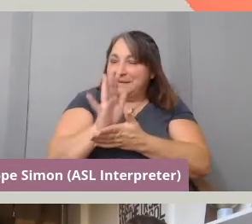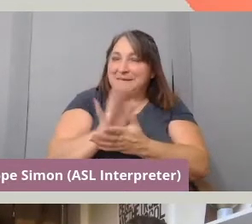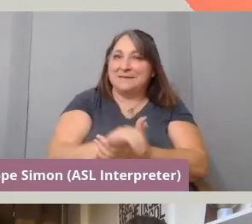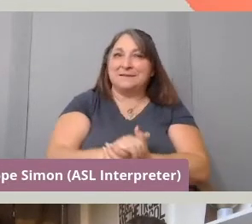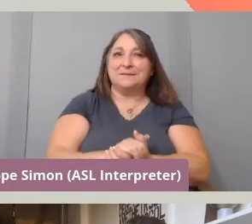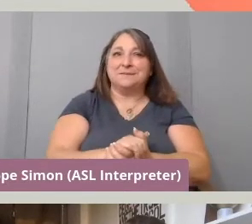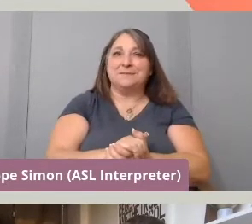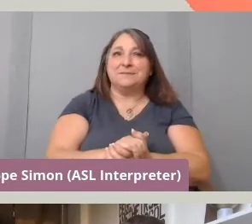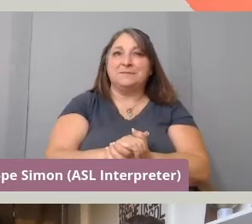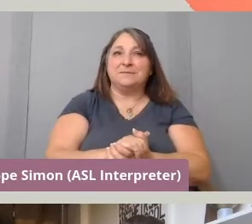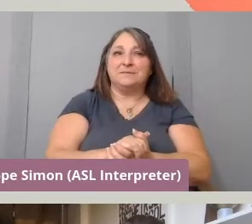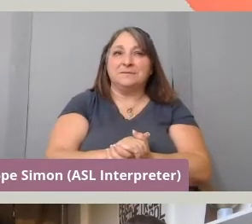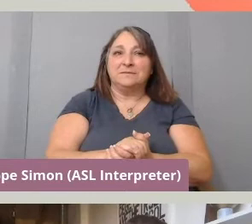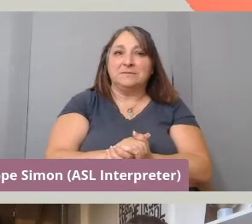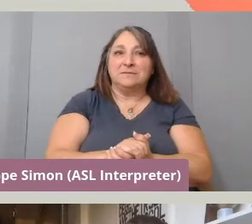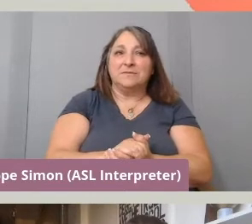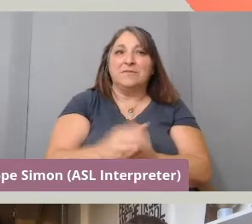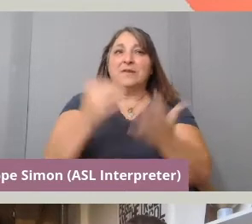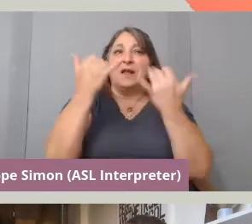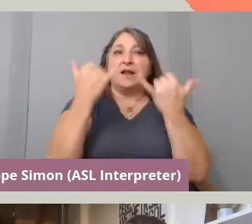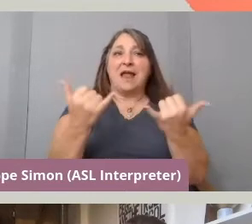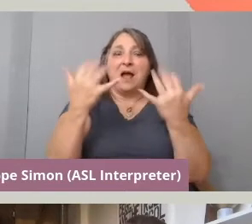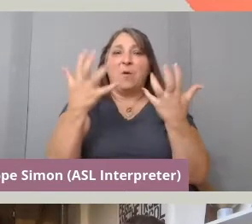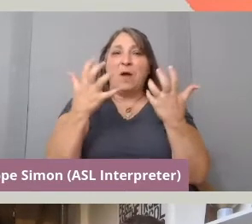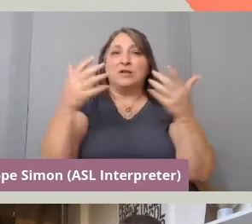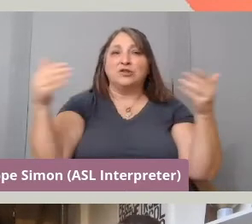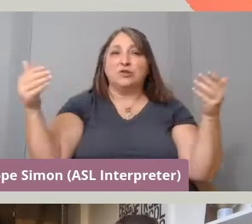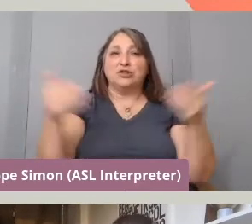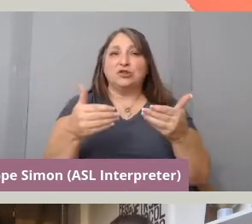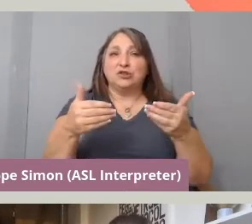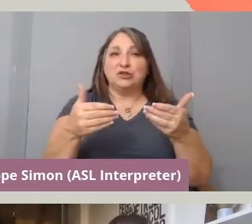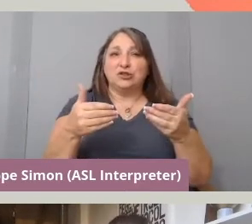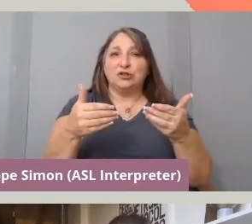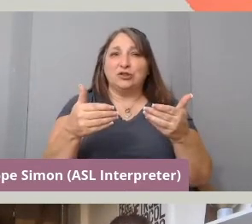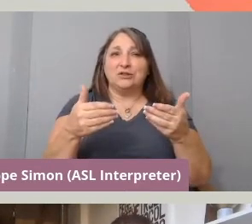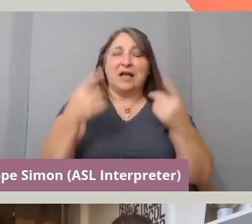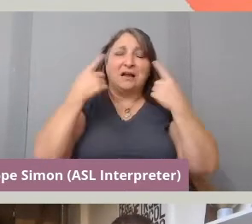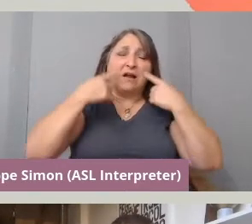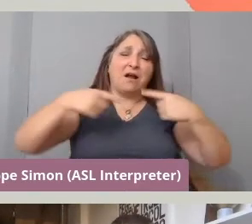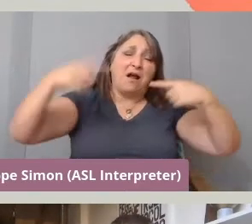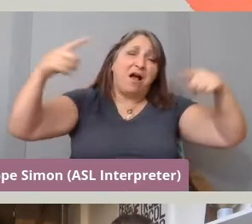So now I want to introduce, an accomplished directing team.